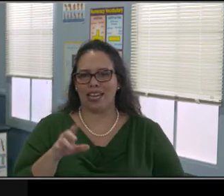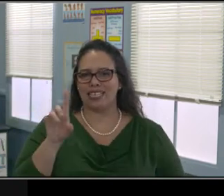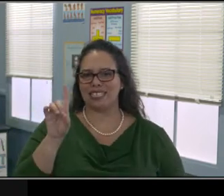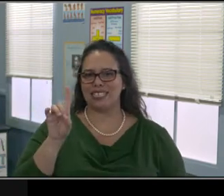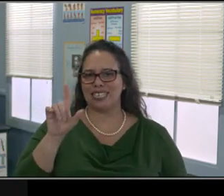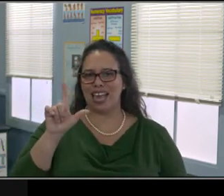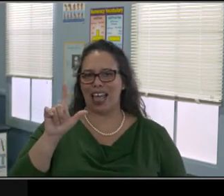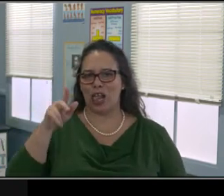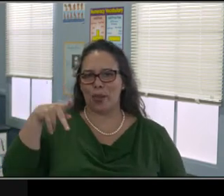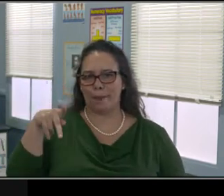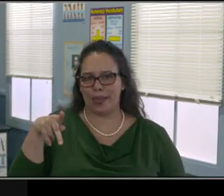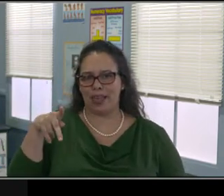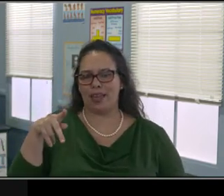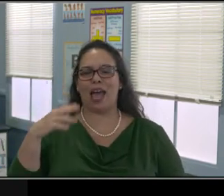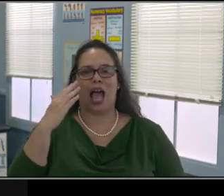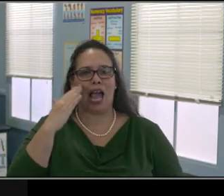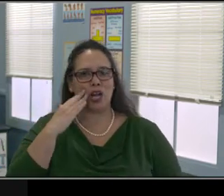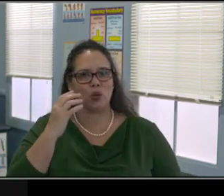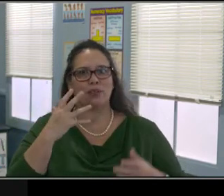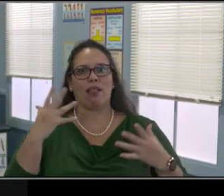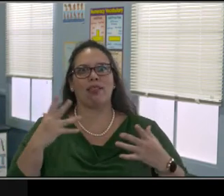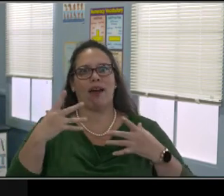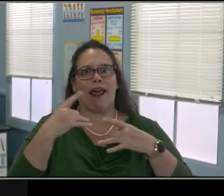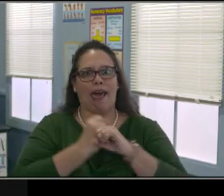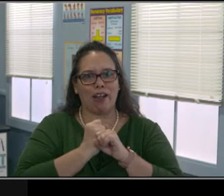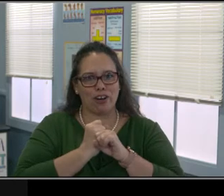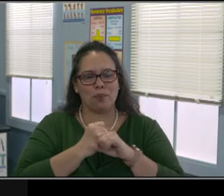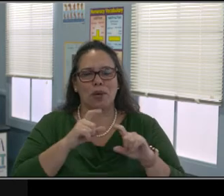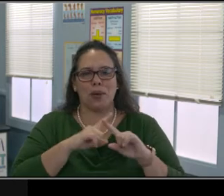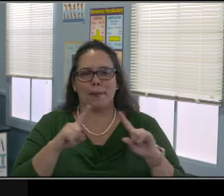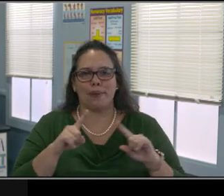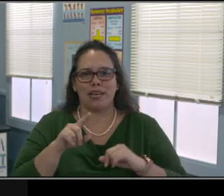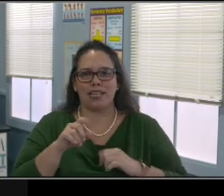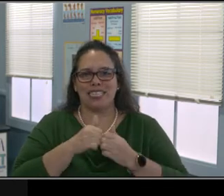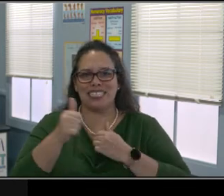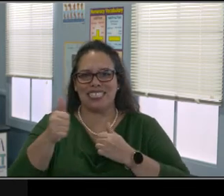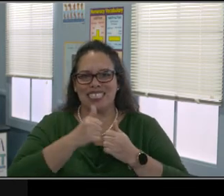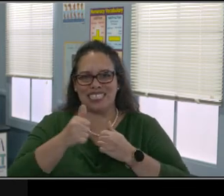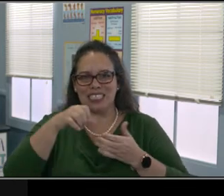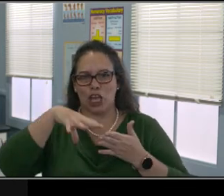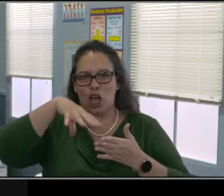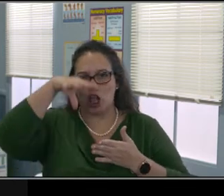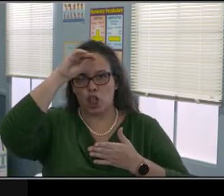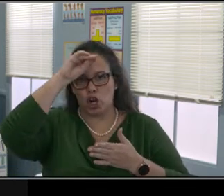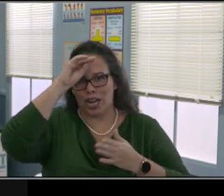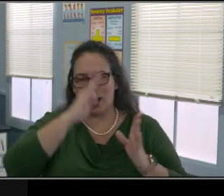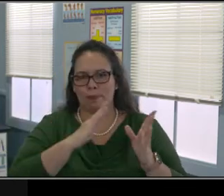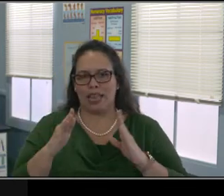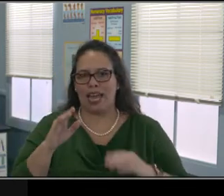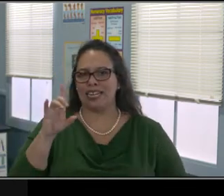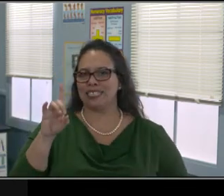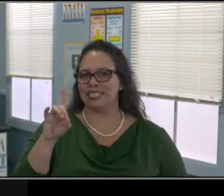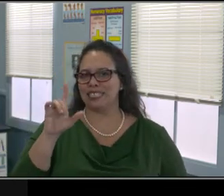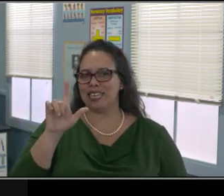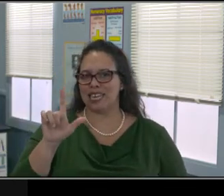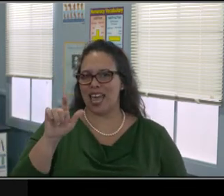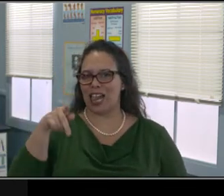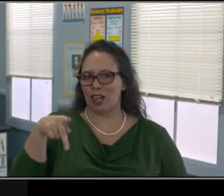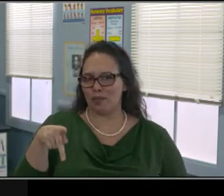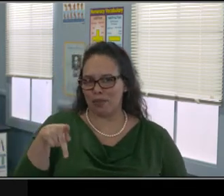but according to the Senate bill, it means instruction in which the pupil and instructor are in different locations. And so that would be your student